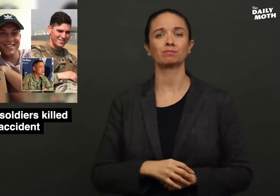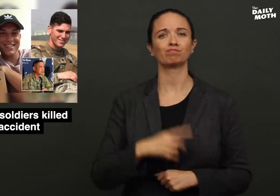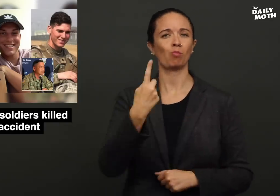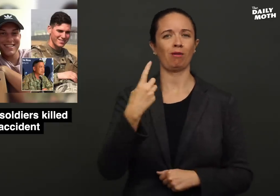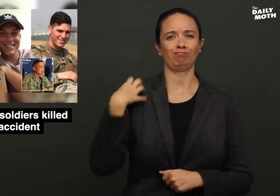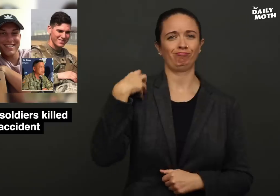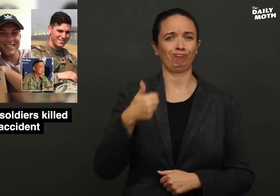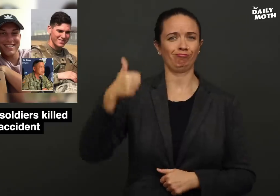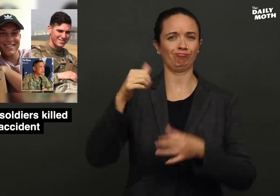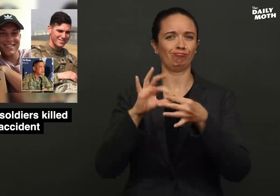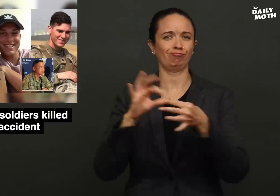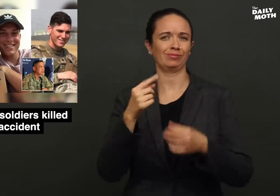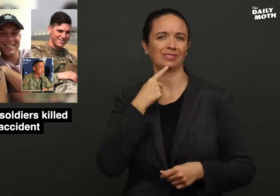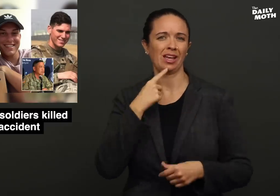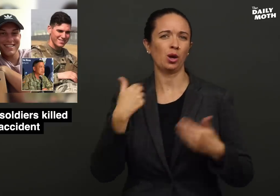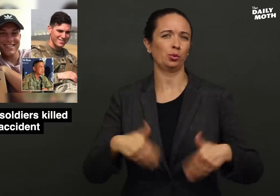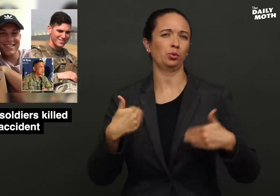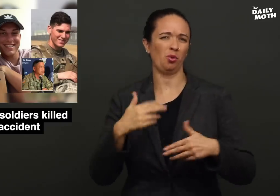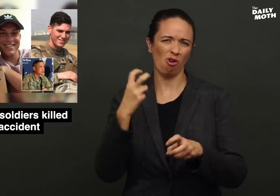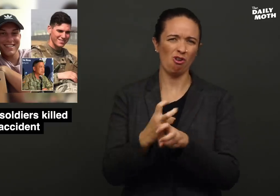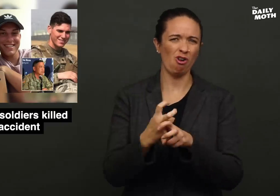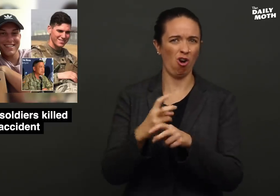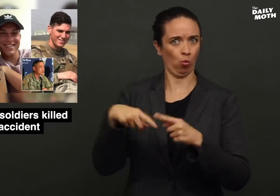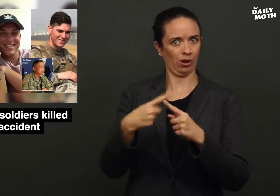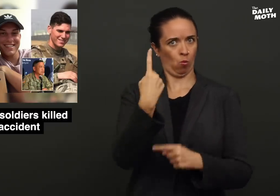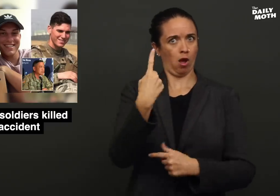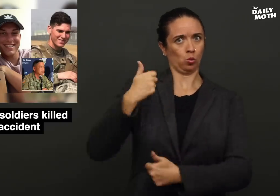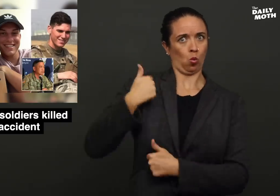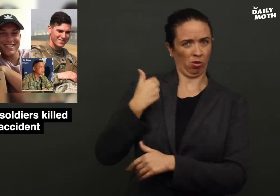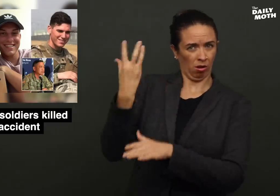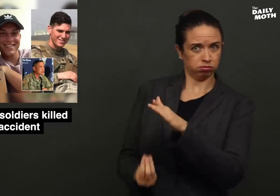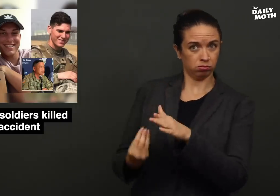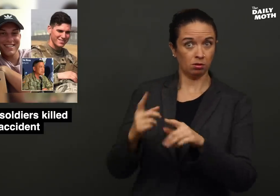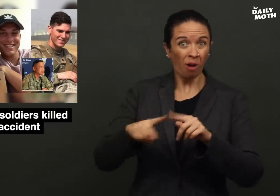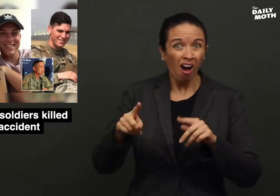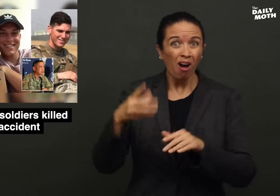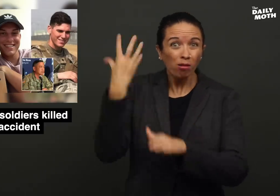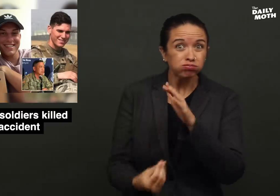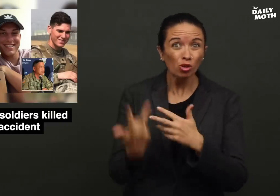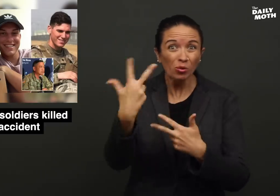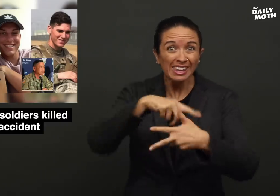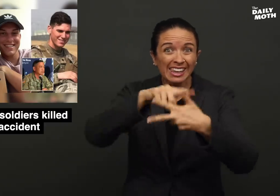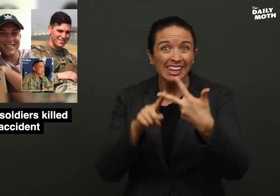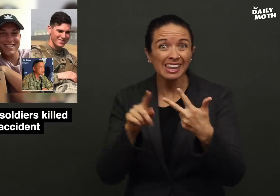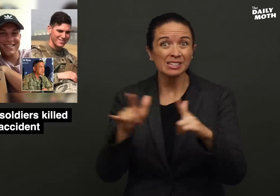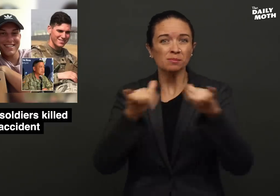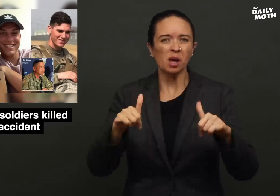A general said it is already hard when you lose soldier, but when you lose three at one time,